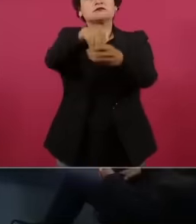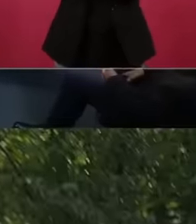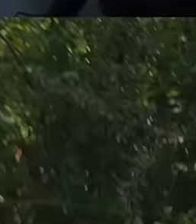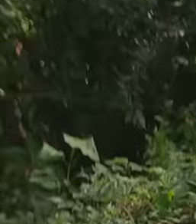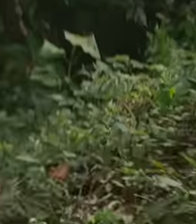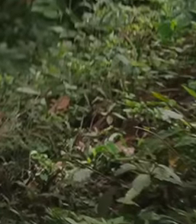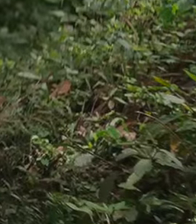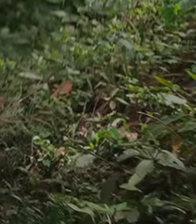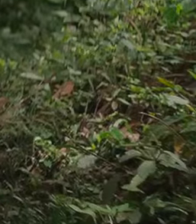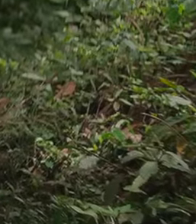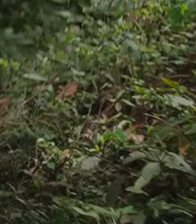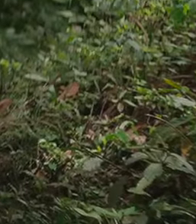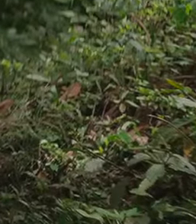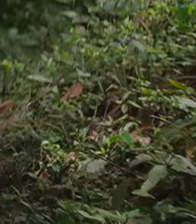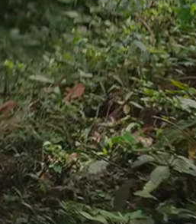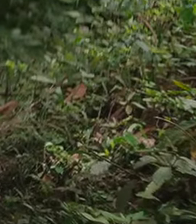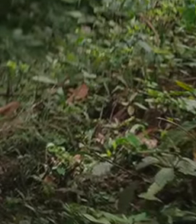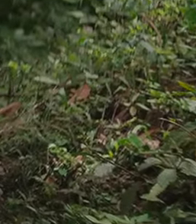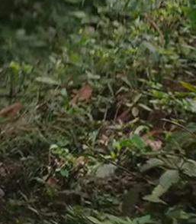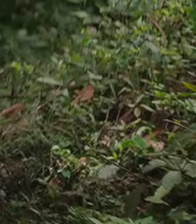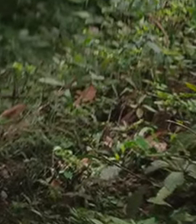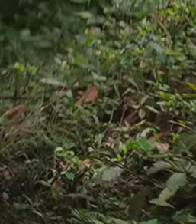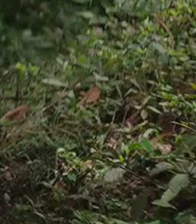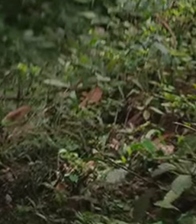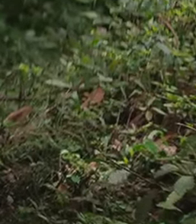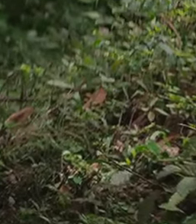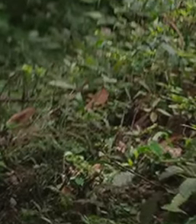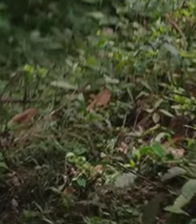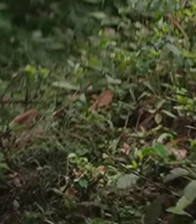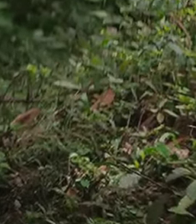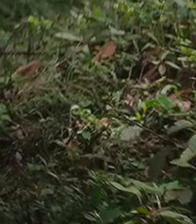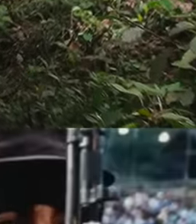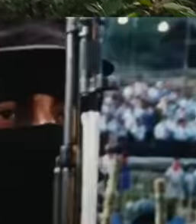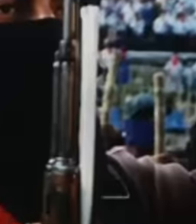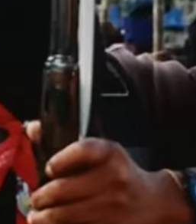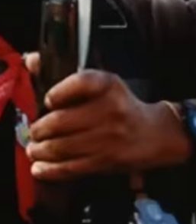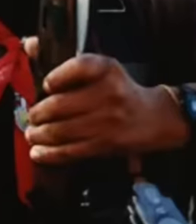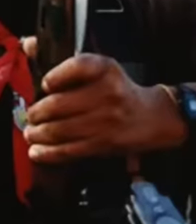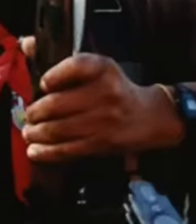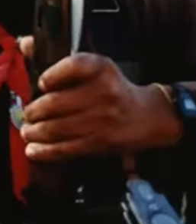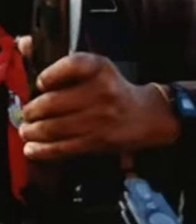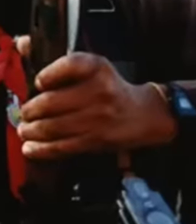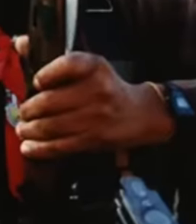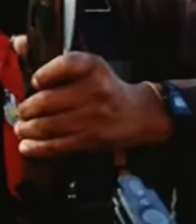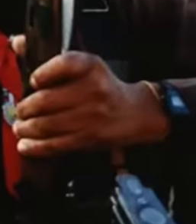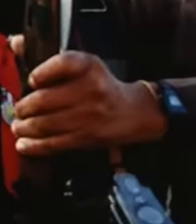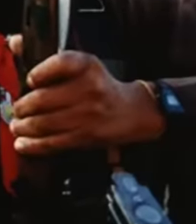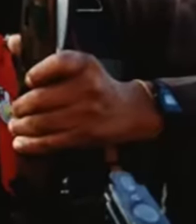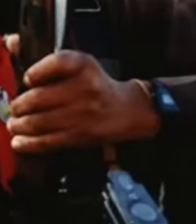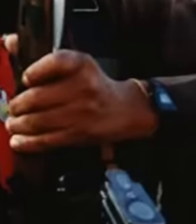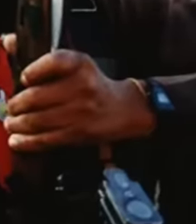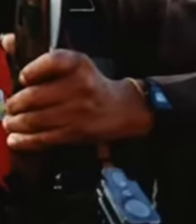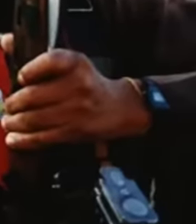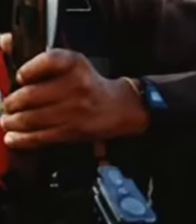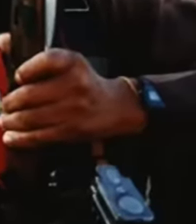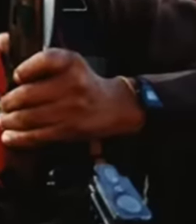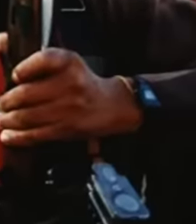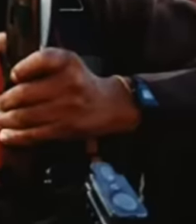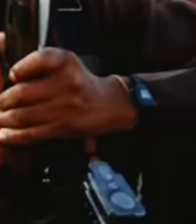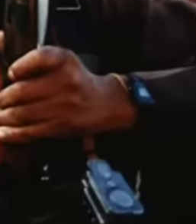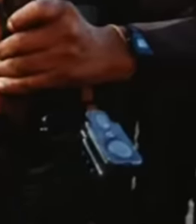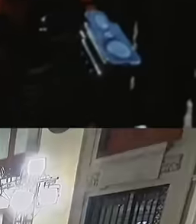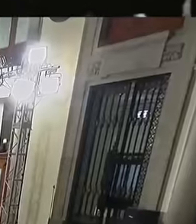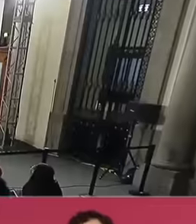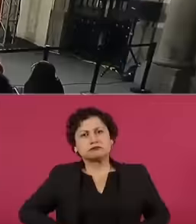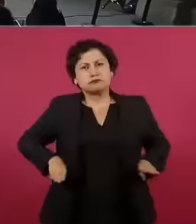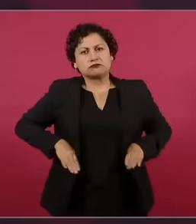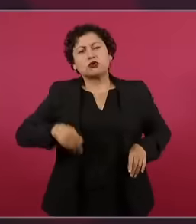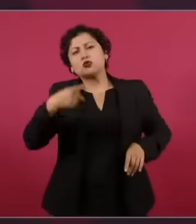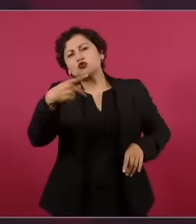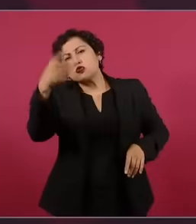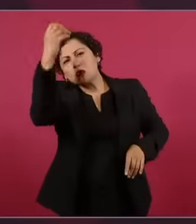Subcomandante Marcos had commented, who leads the armed group created in 19 in the state of Chiapas, the president